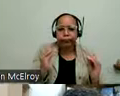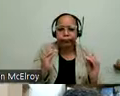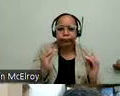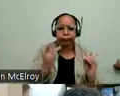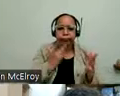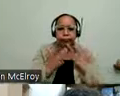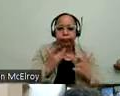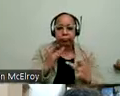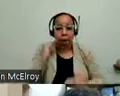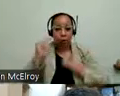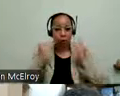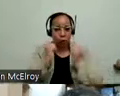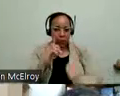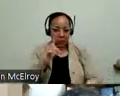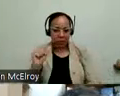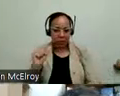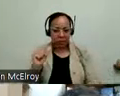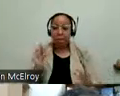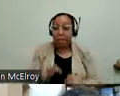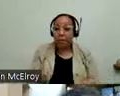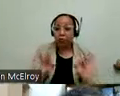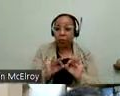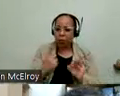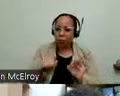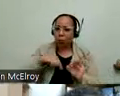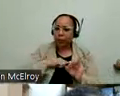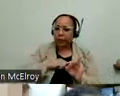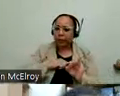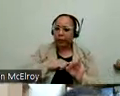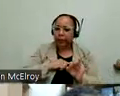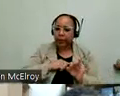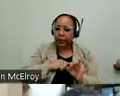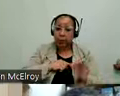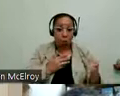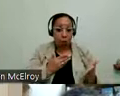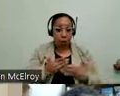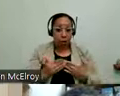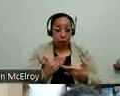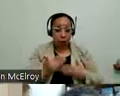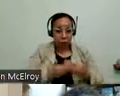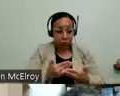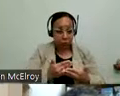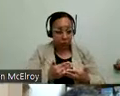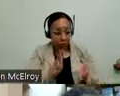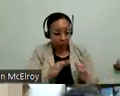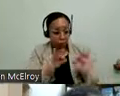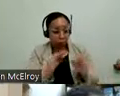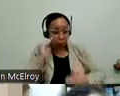disabilities and making sure that we take whatever steps we can to make sure that adults with disabilities who need access to food are able to do